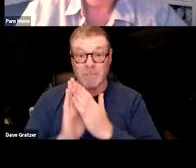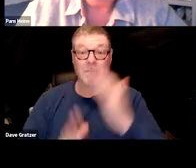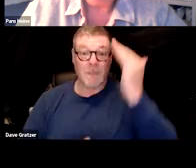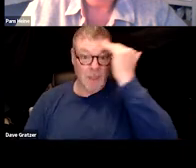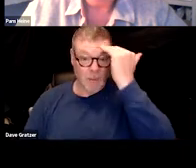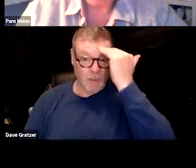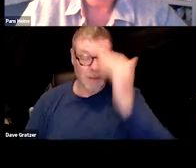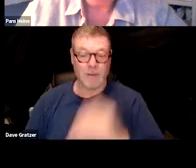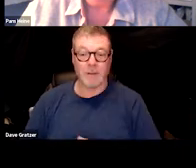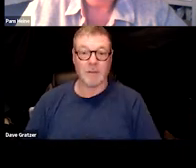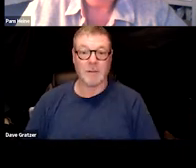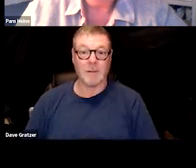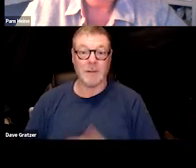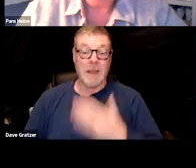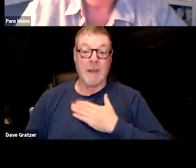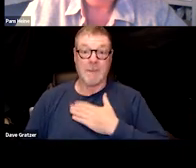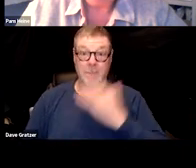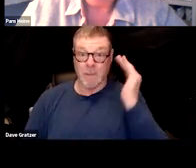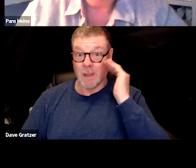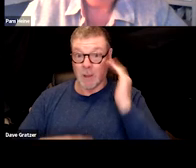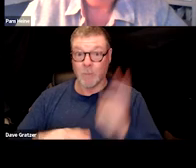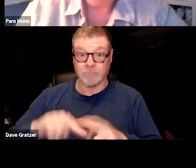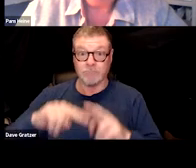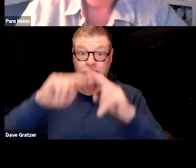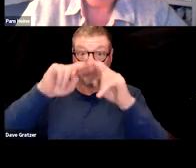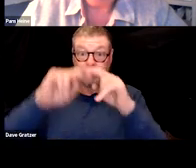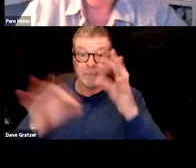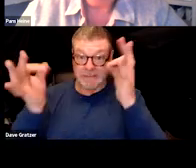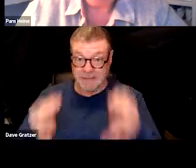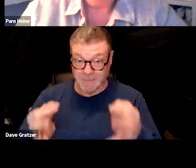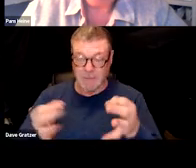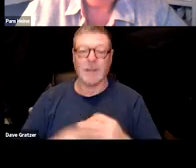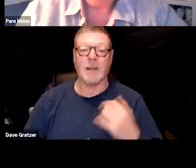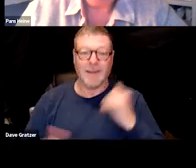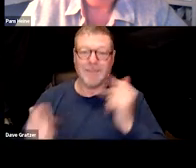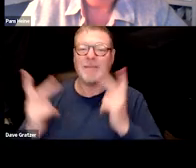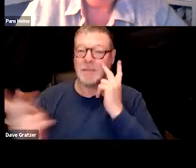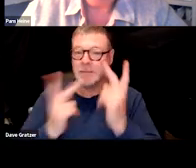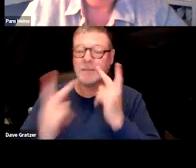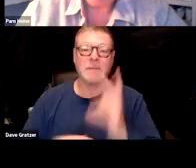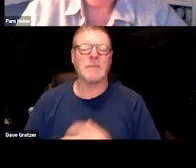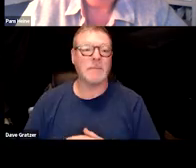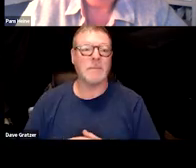certainly my awareness has gone up a lot and I can see these things. So the whole part of it is education